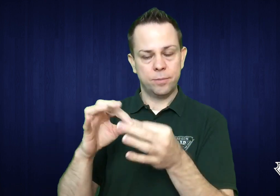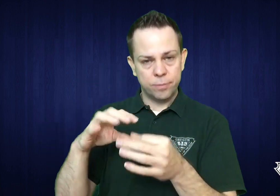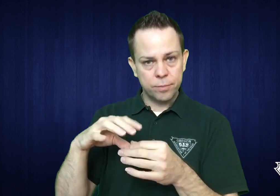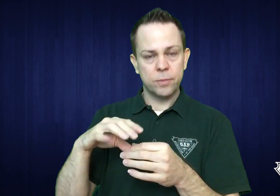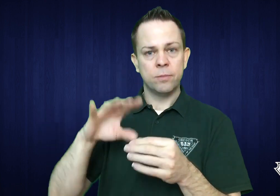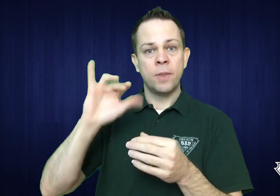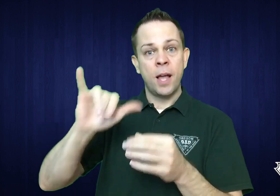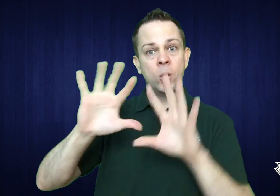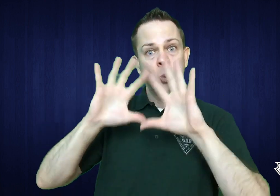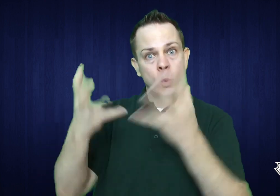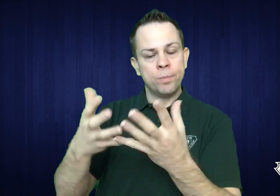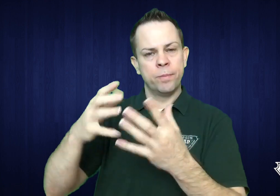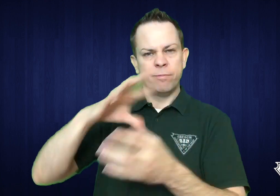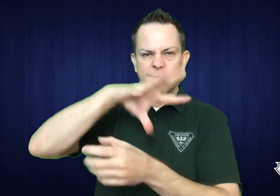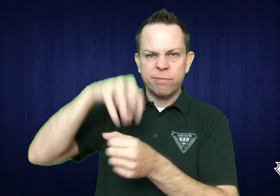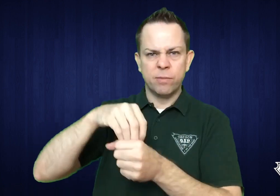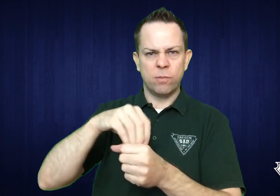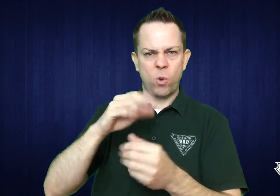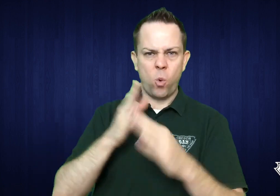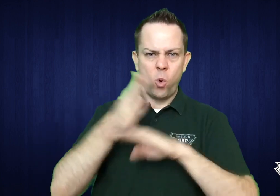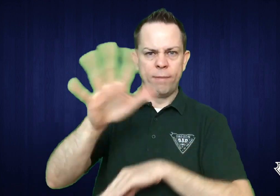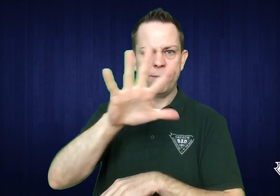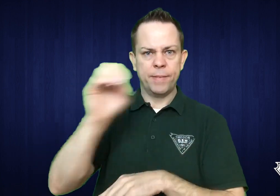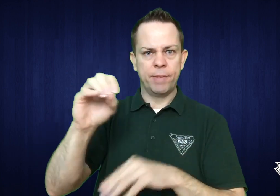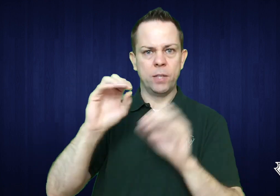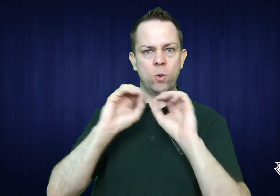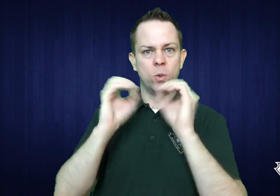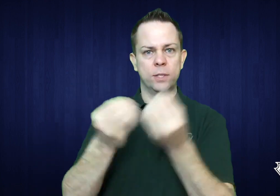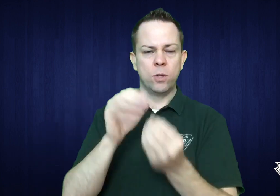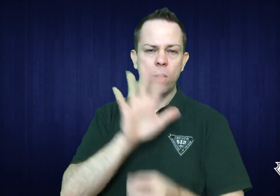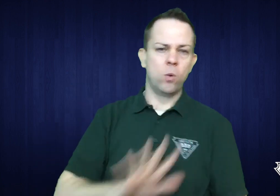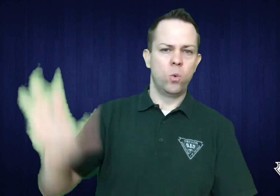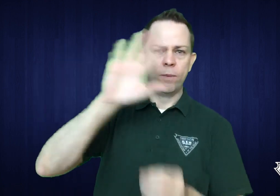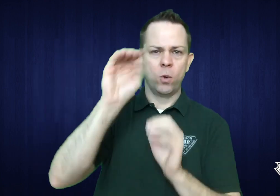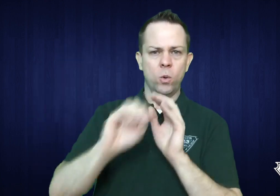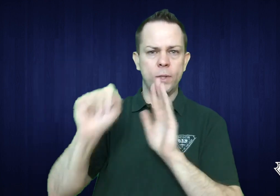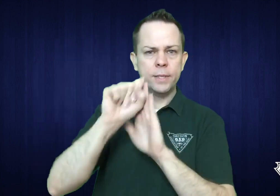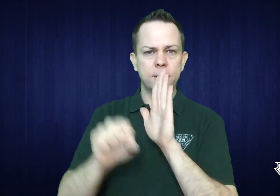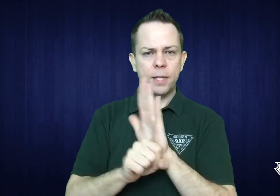There are over 50 organizations from all over the state involved in that group.